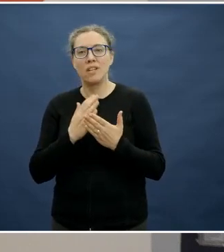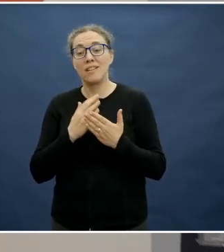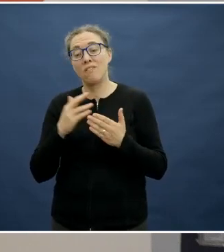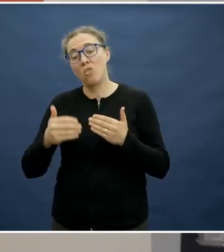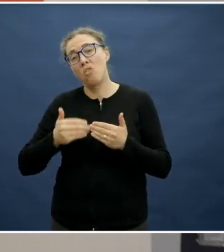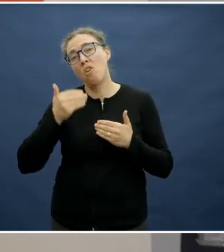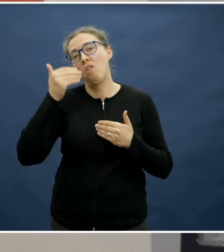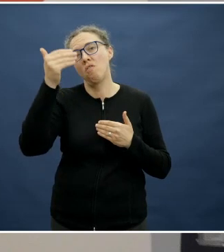through VegKIT.